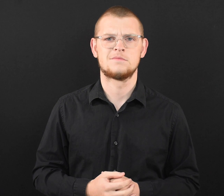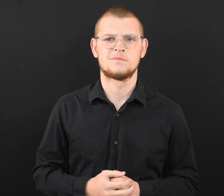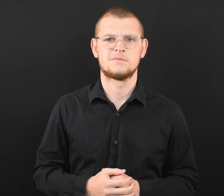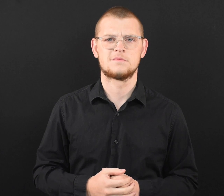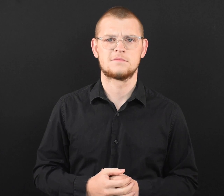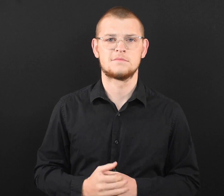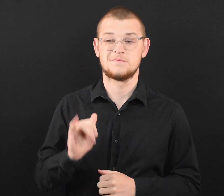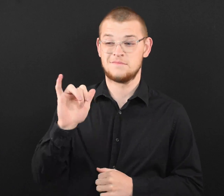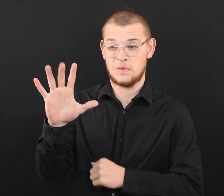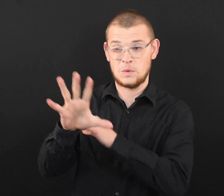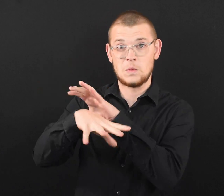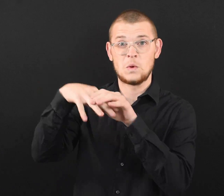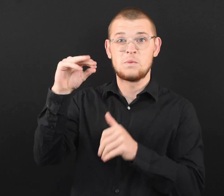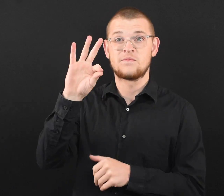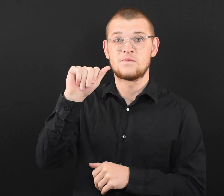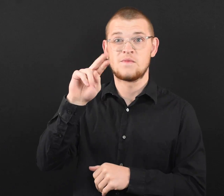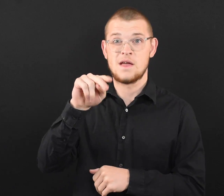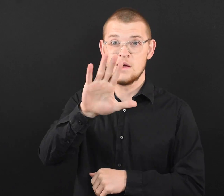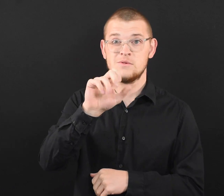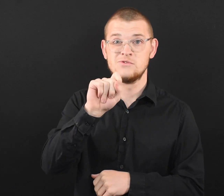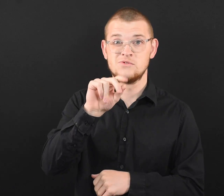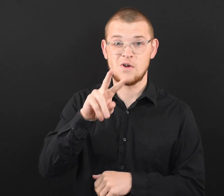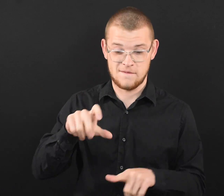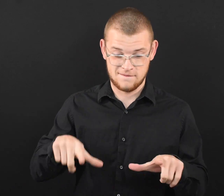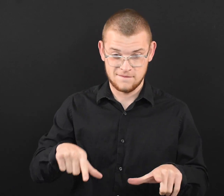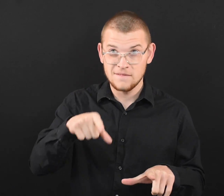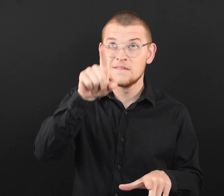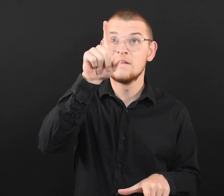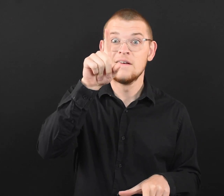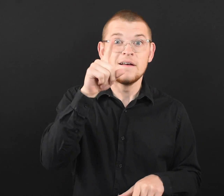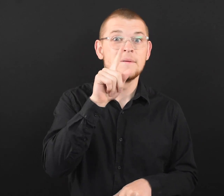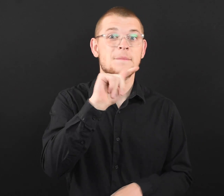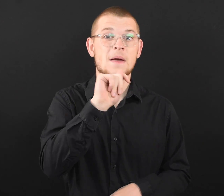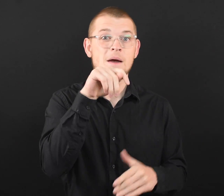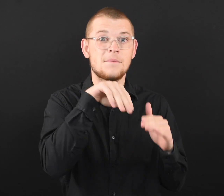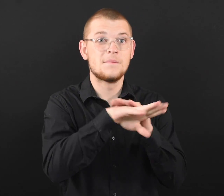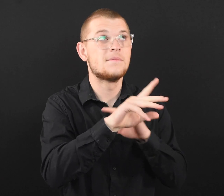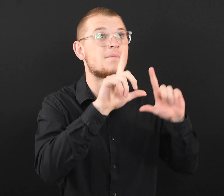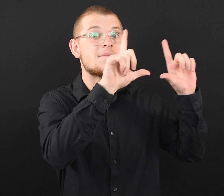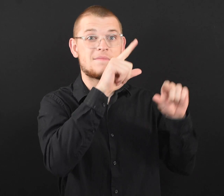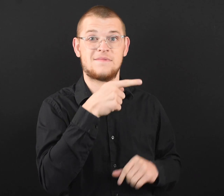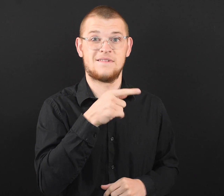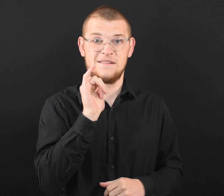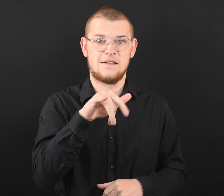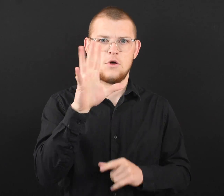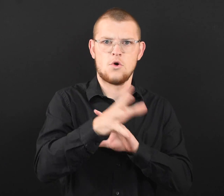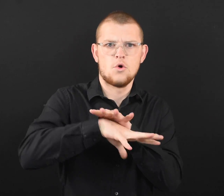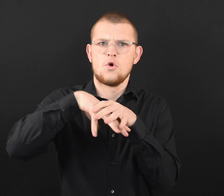Exhaust fans above your stovetop and in your bathroom that vent outdoors can help move